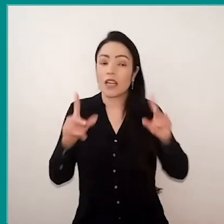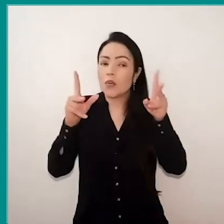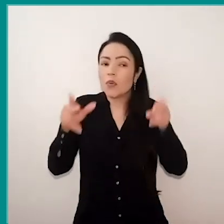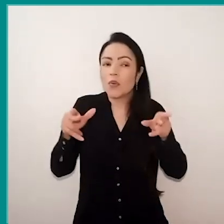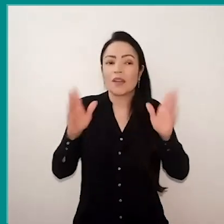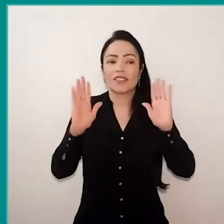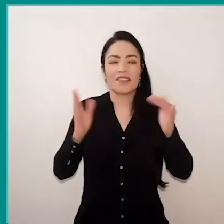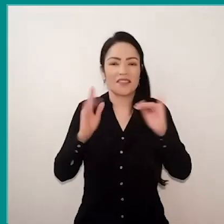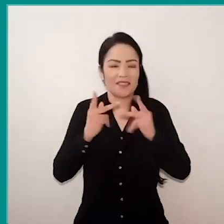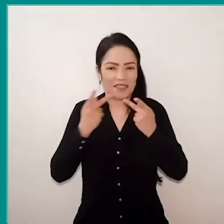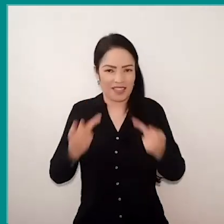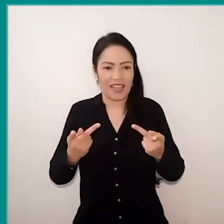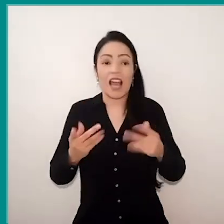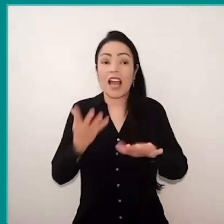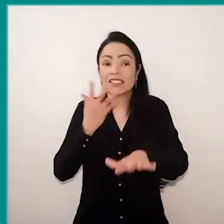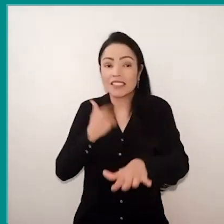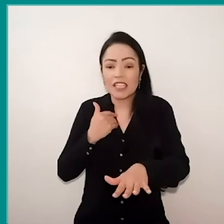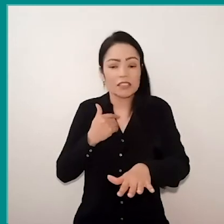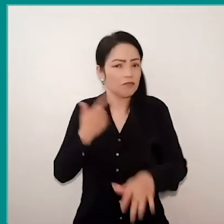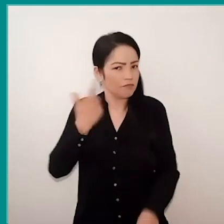that our children don't have also access to computers,